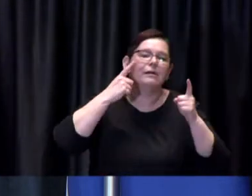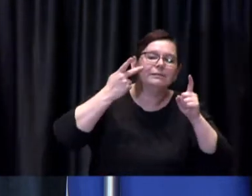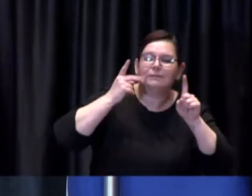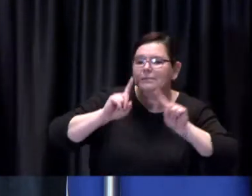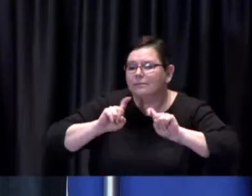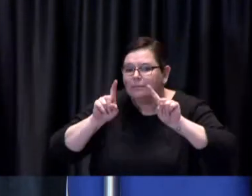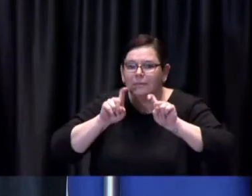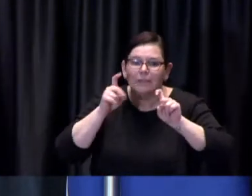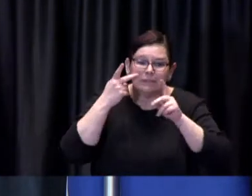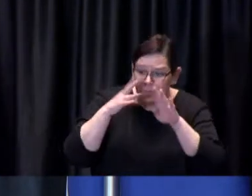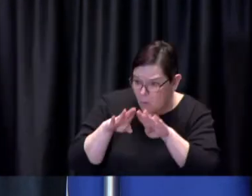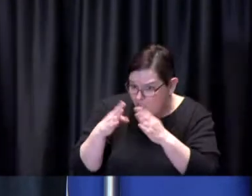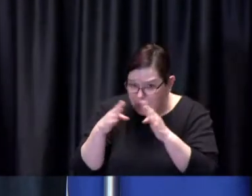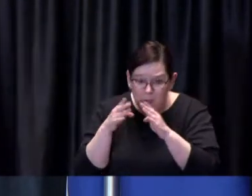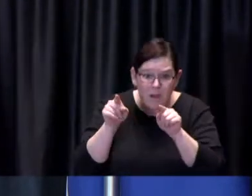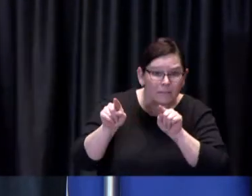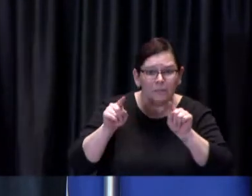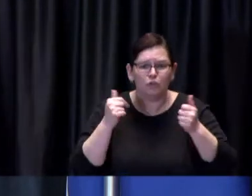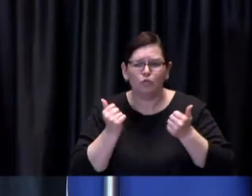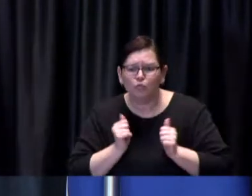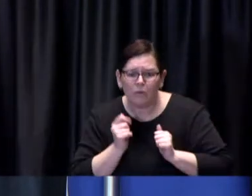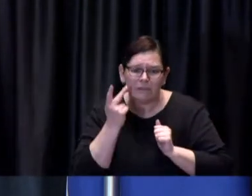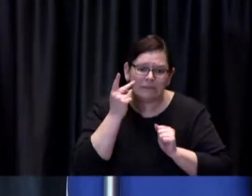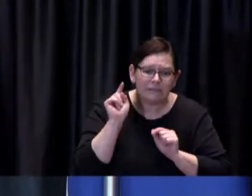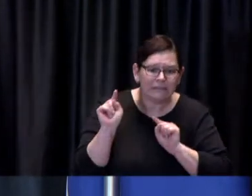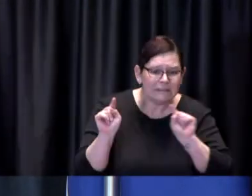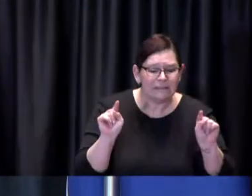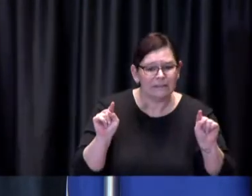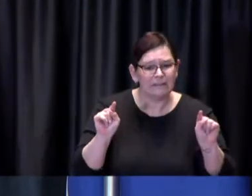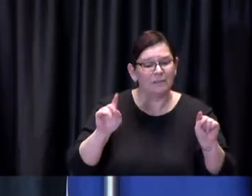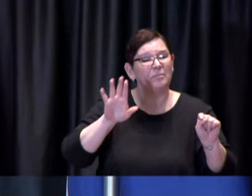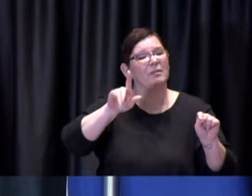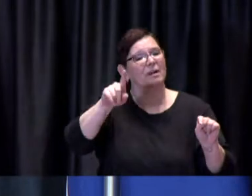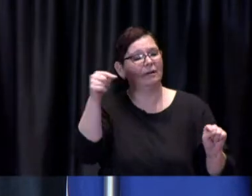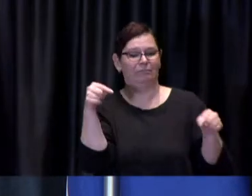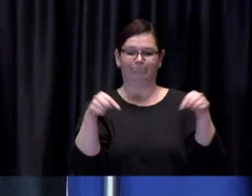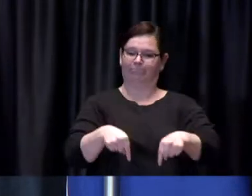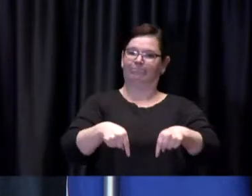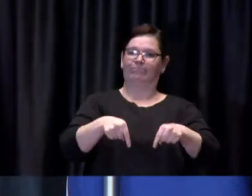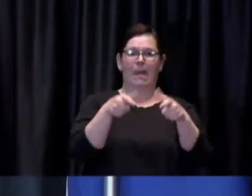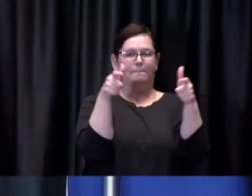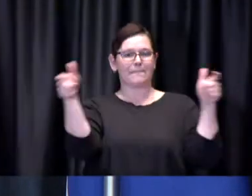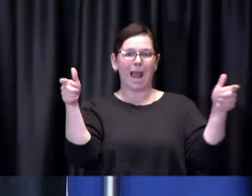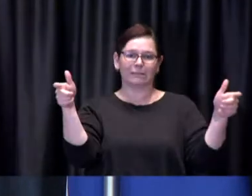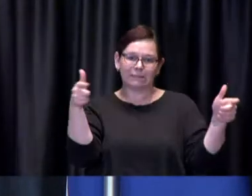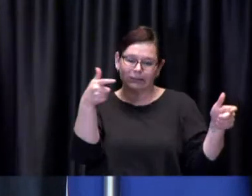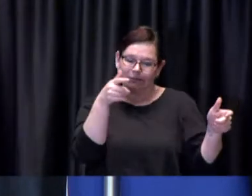but I would just say that the mass immunization clinics have really received a lot of positive